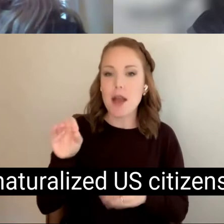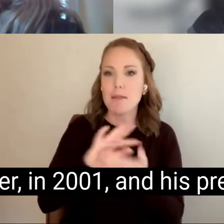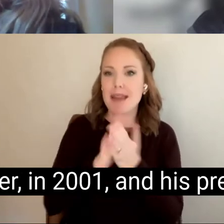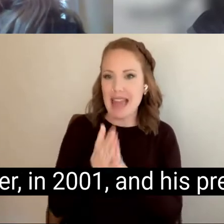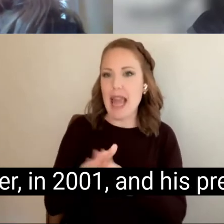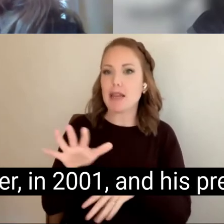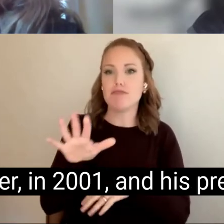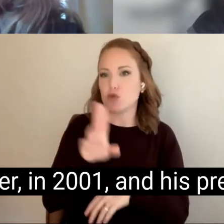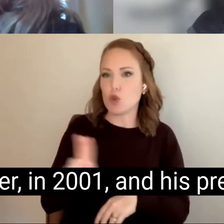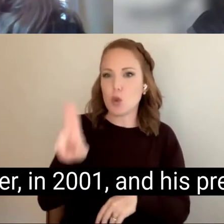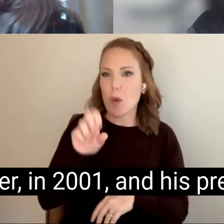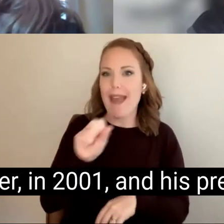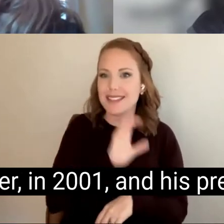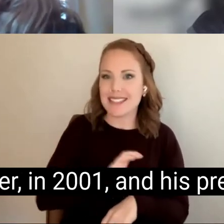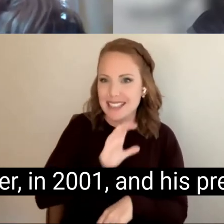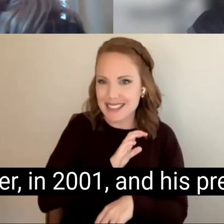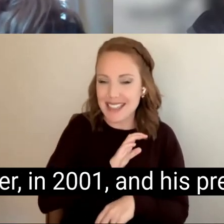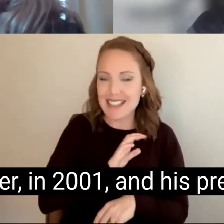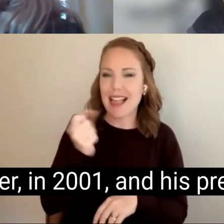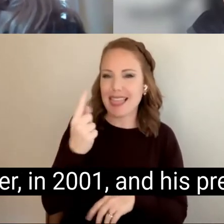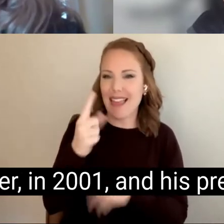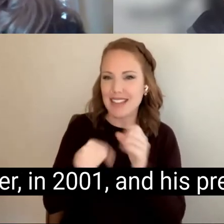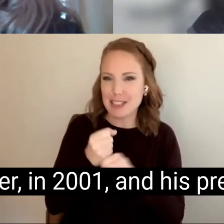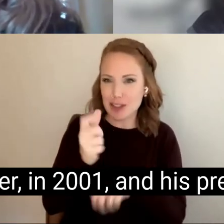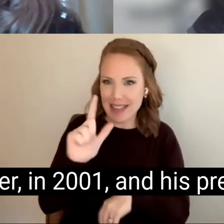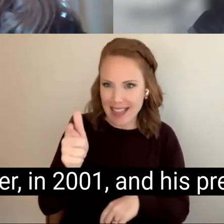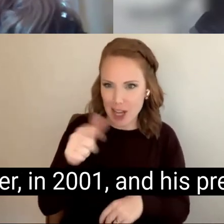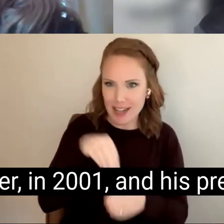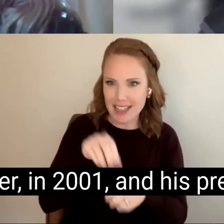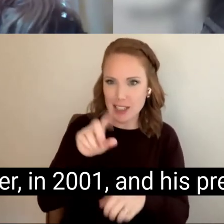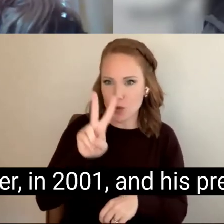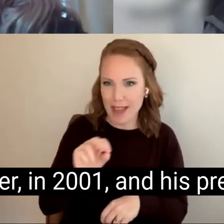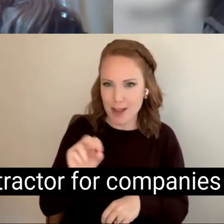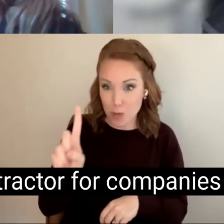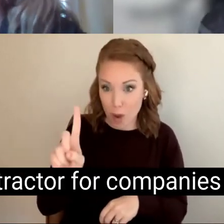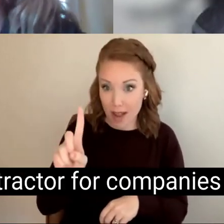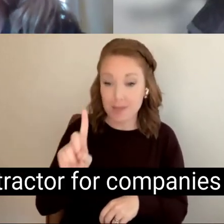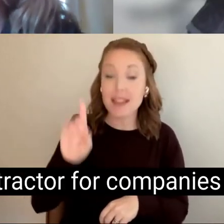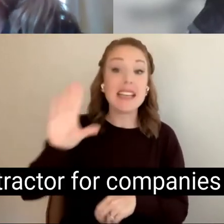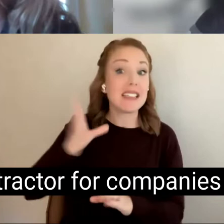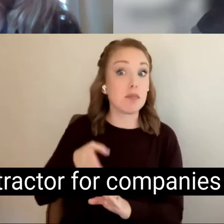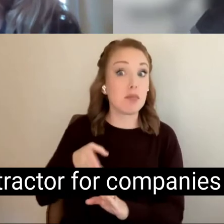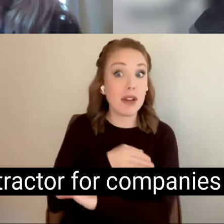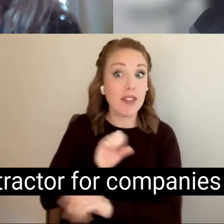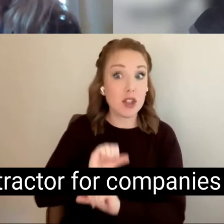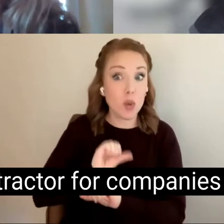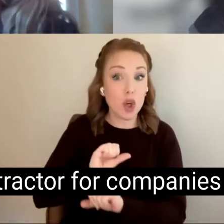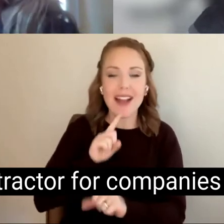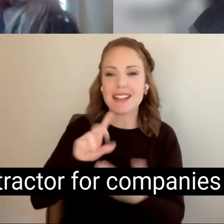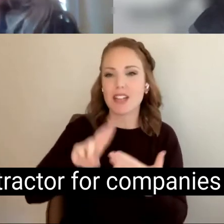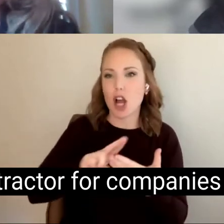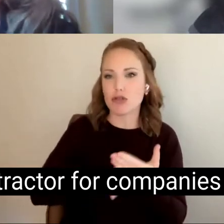11 years later, in 2001, and his previous work. As a contractor for companies like Mars